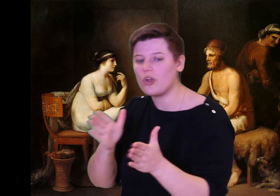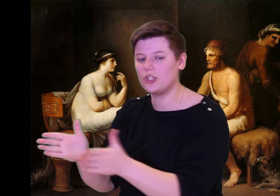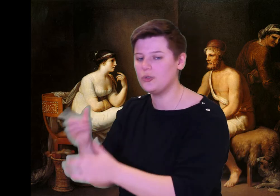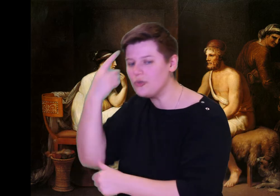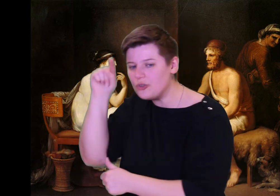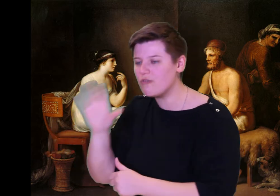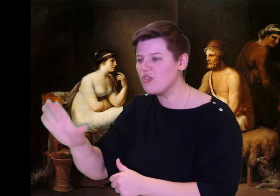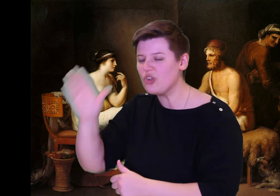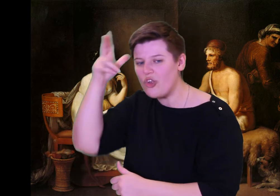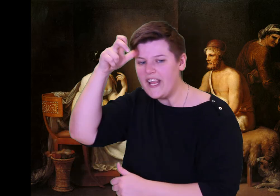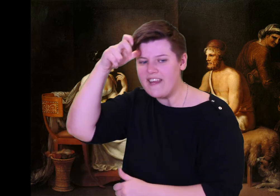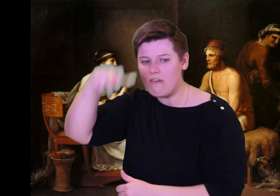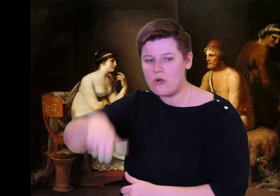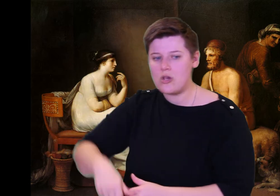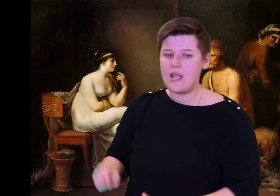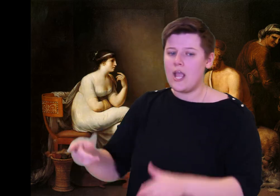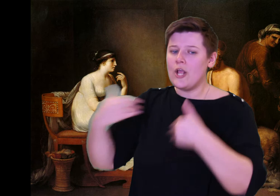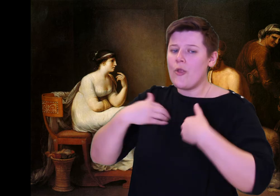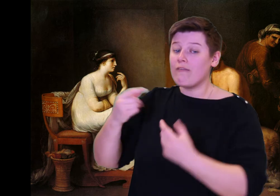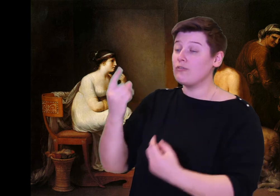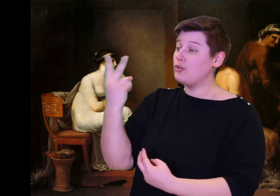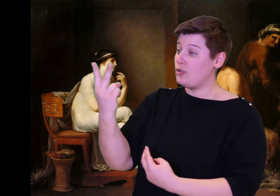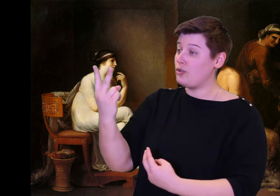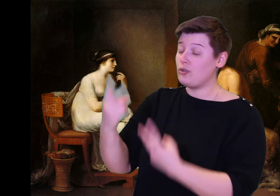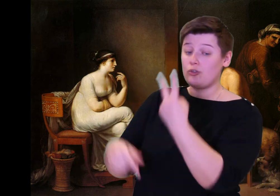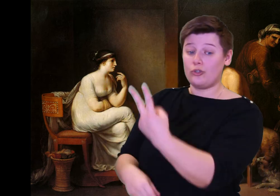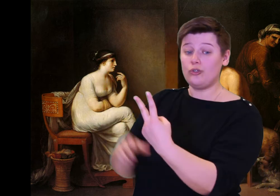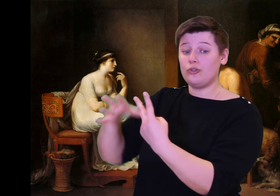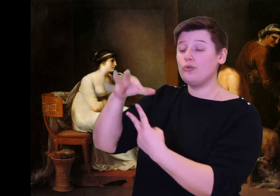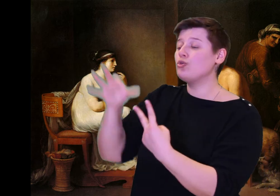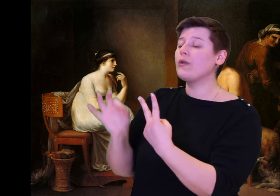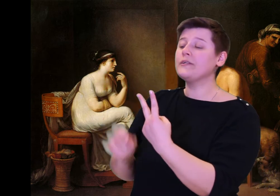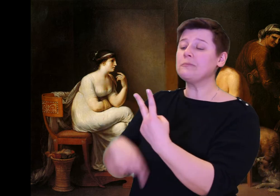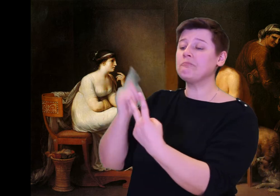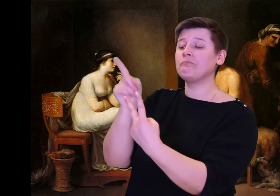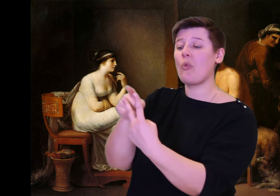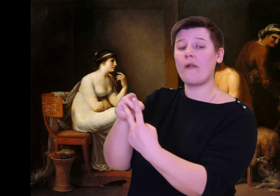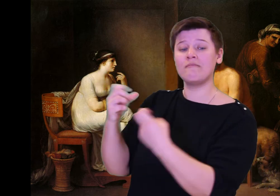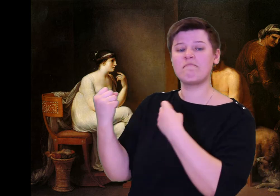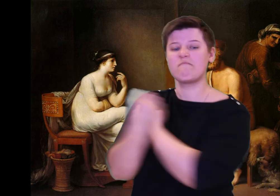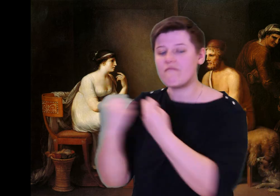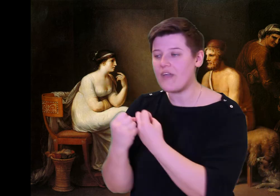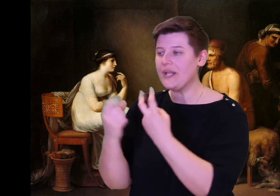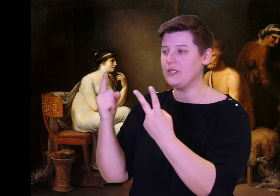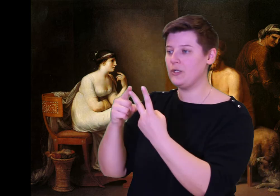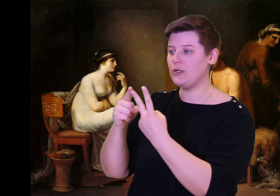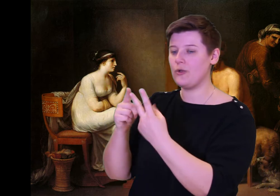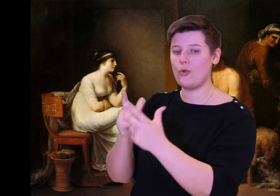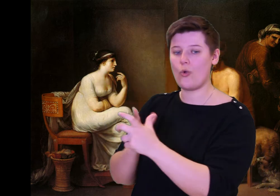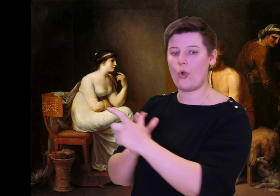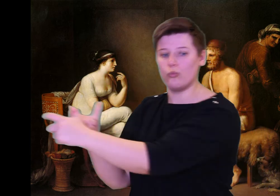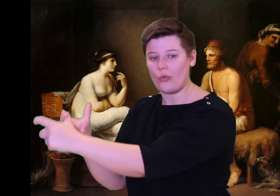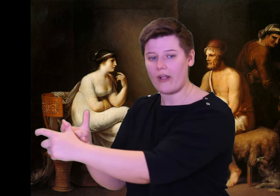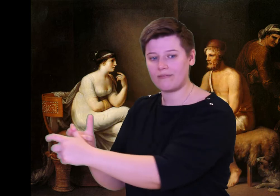He did not even truly want your wife, but had another plan, which Zeus has foiled: to